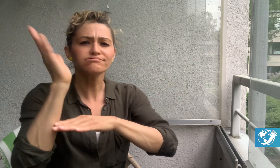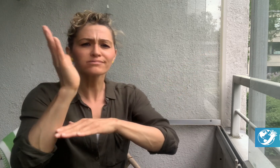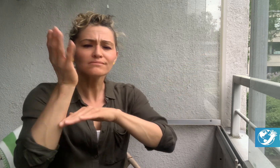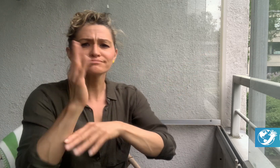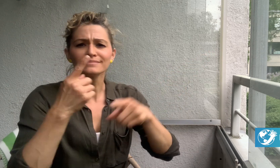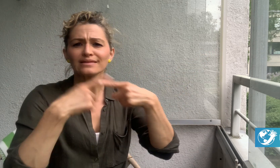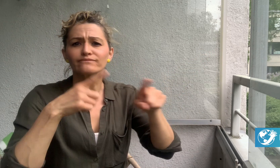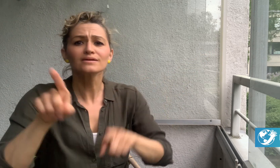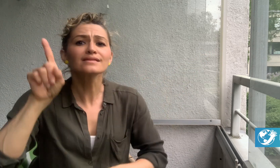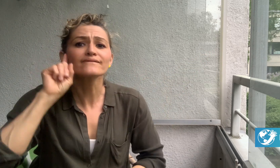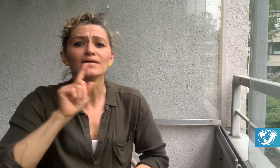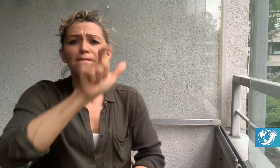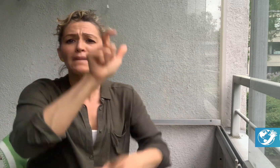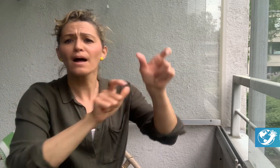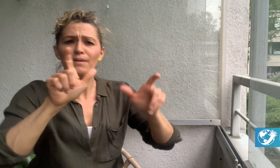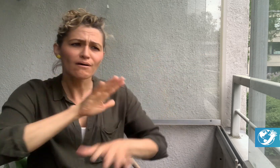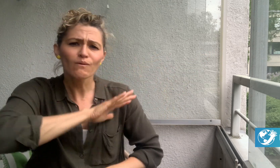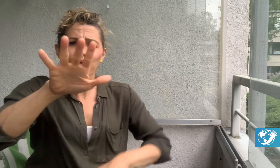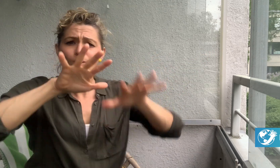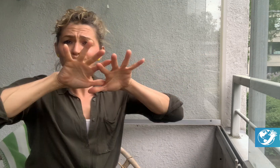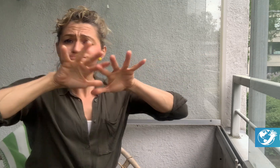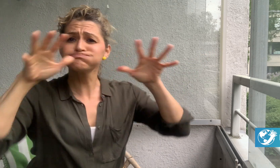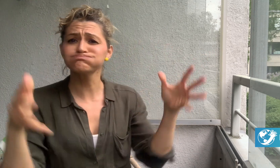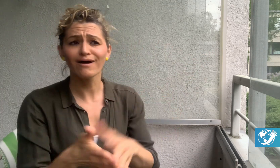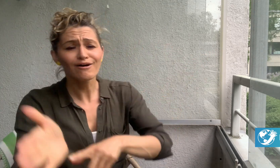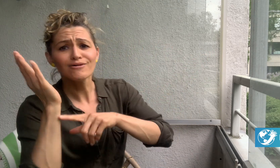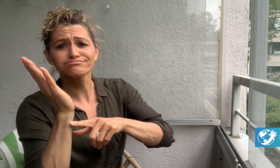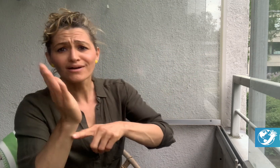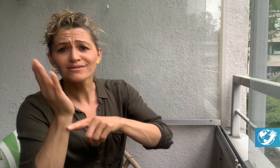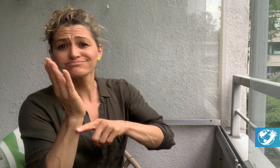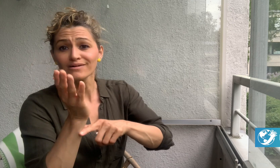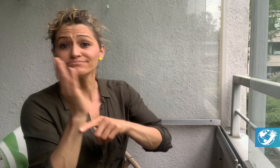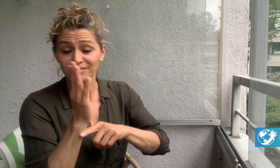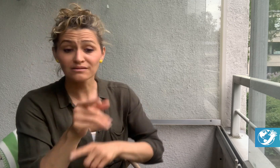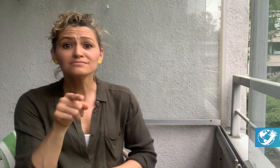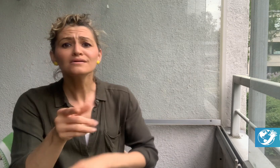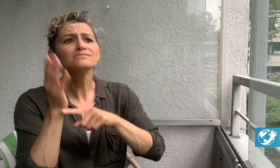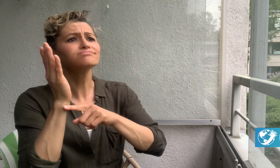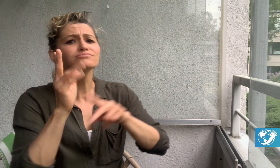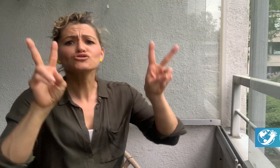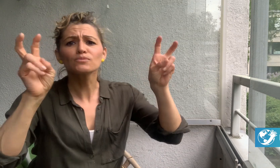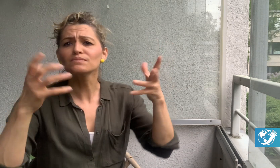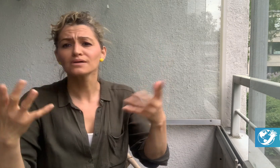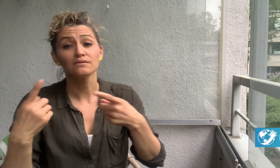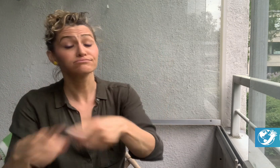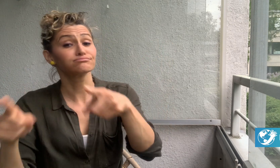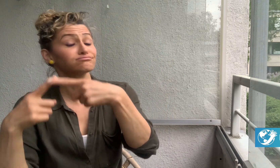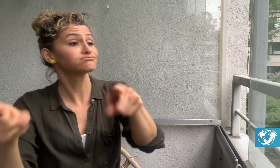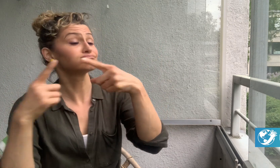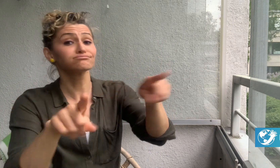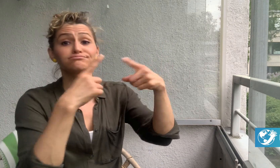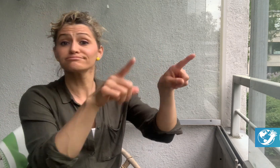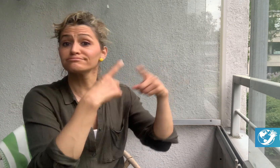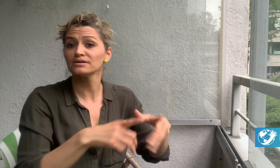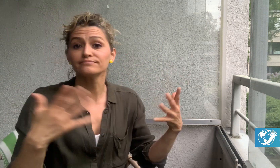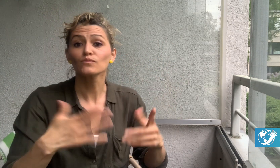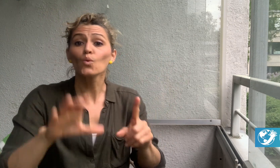from all over the world. The lectures touch on various topics